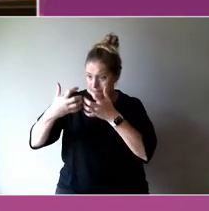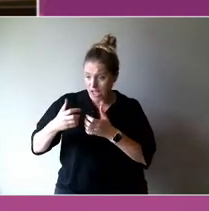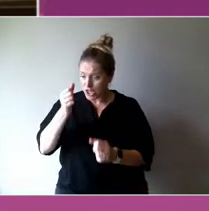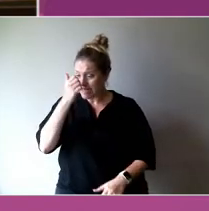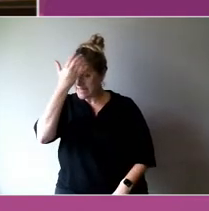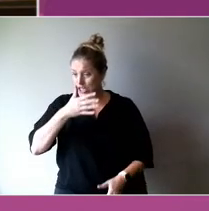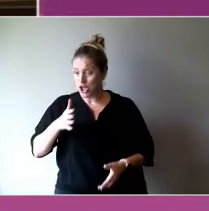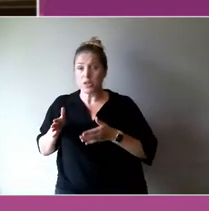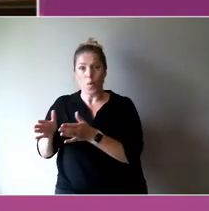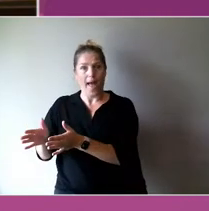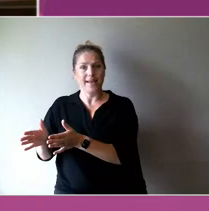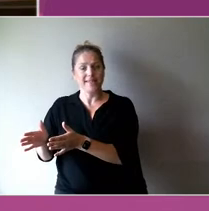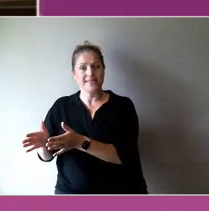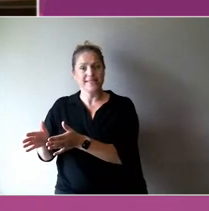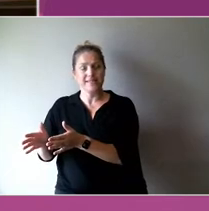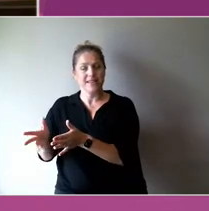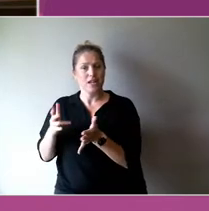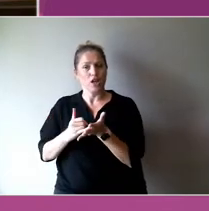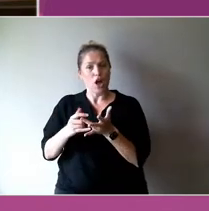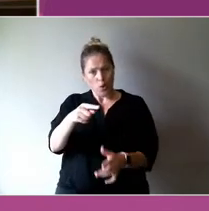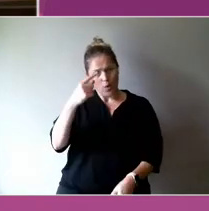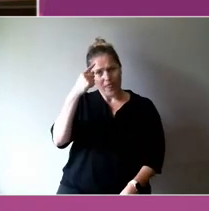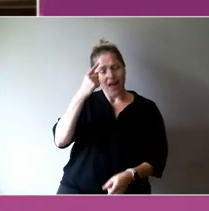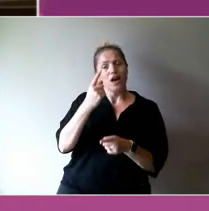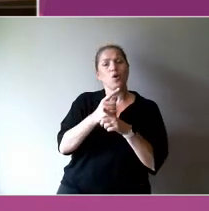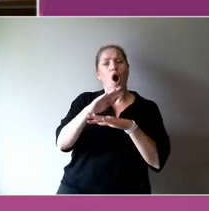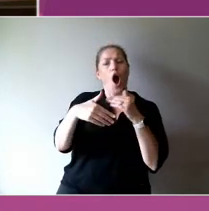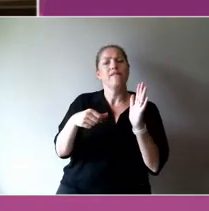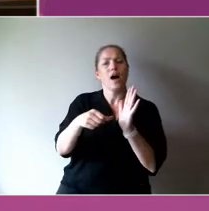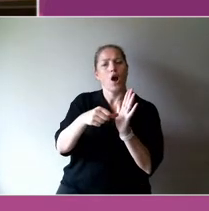We're talking about economy before, and you know, the currency of money.